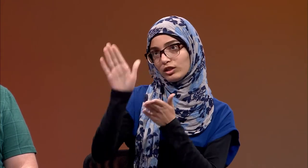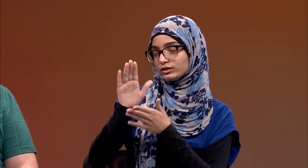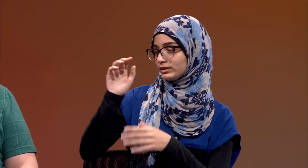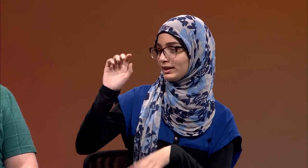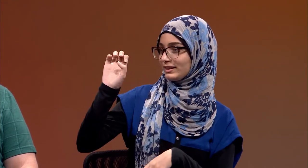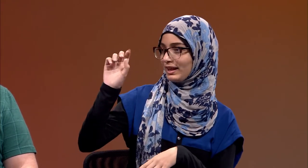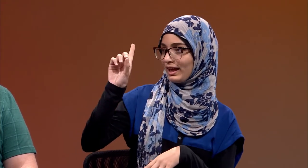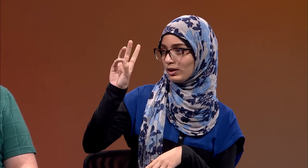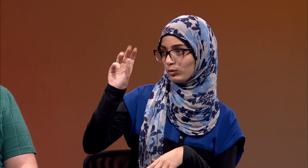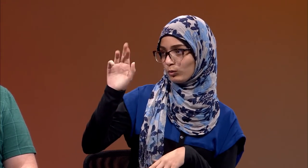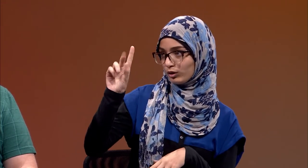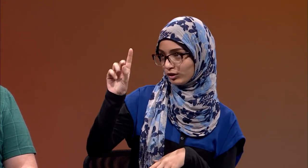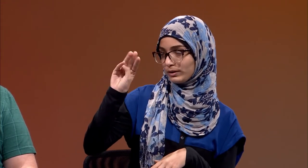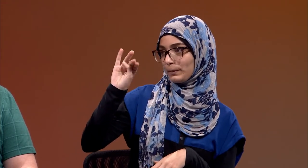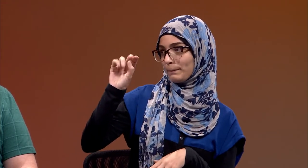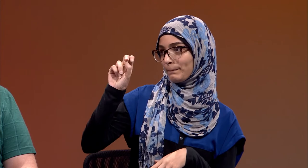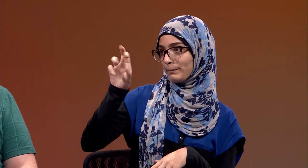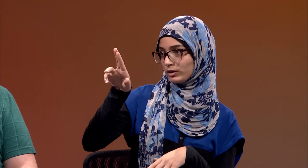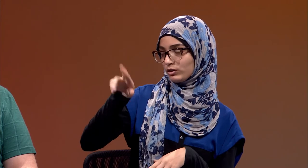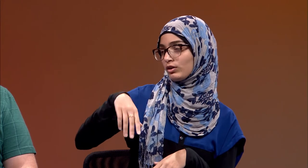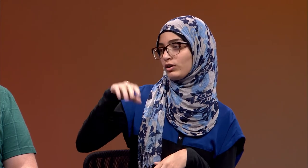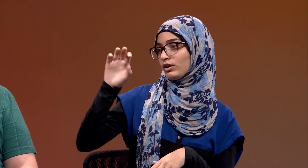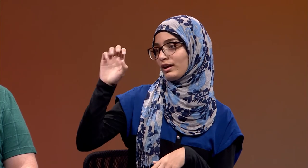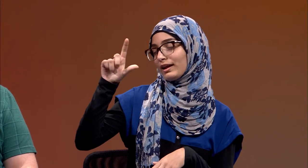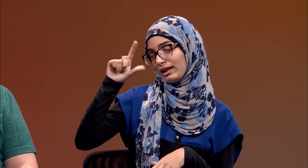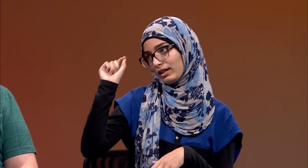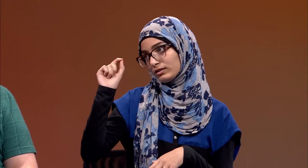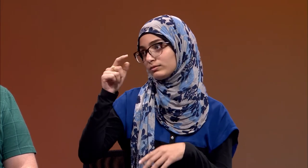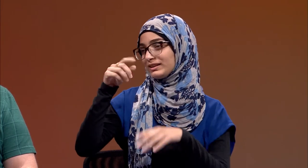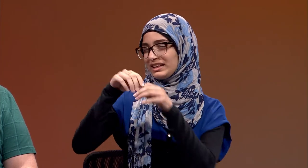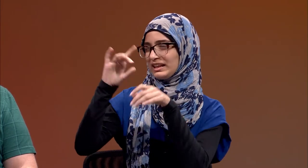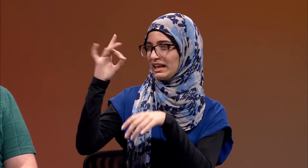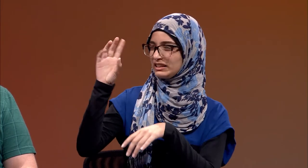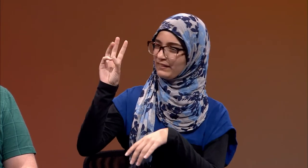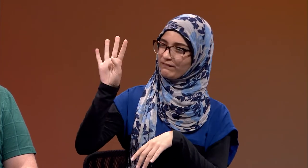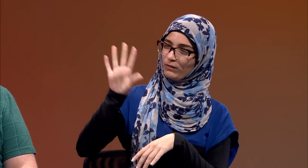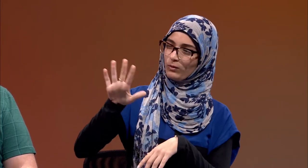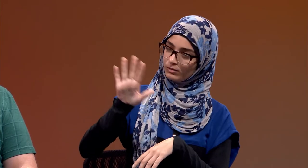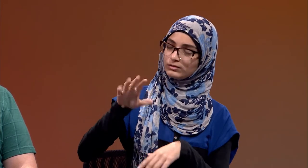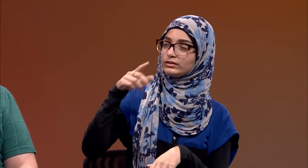or Gallaudet College at that time. Edward Miner Gallaudet, who was the son of Tom Hopkins